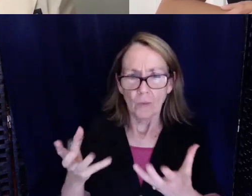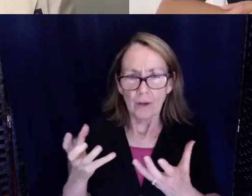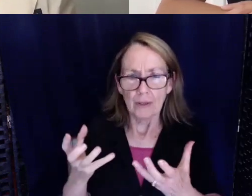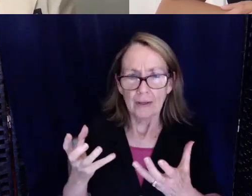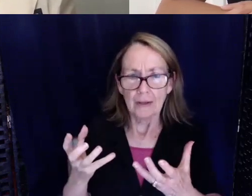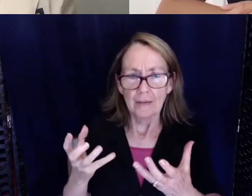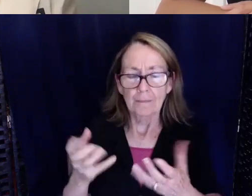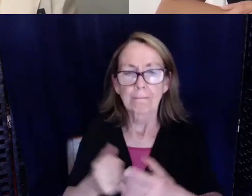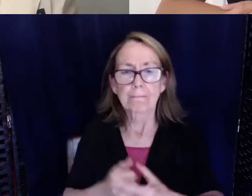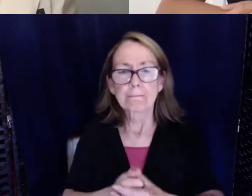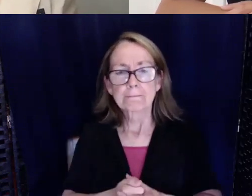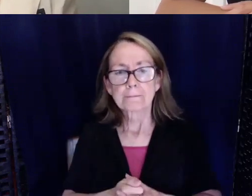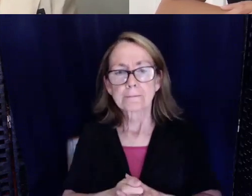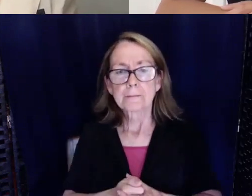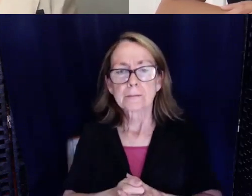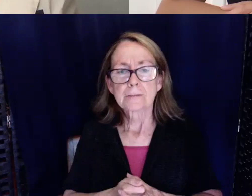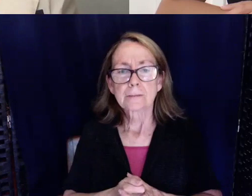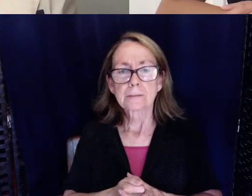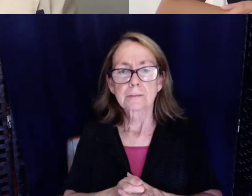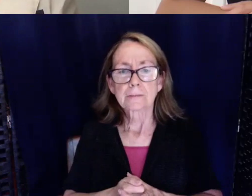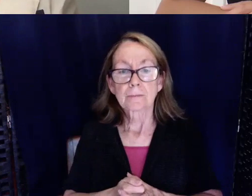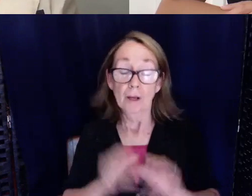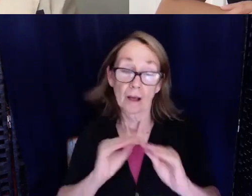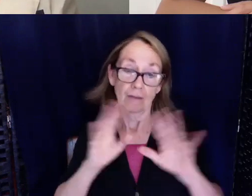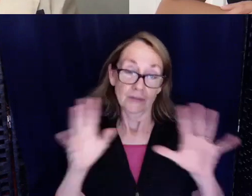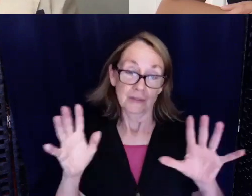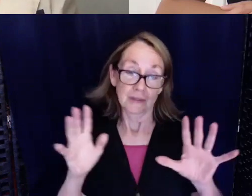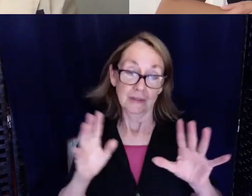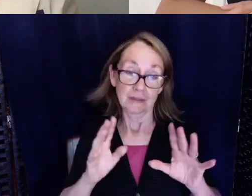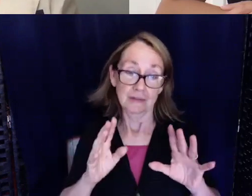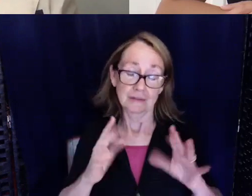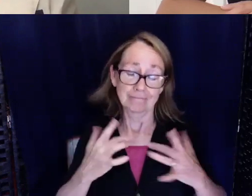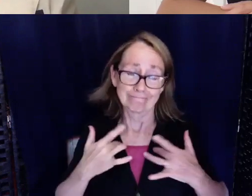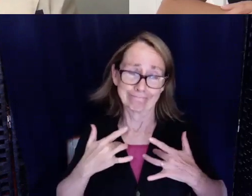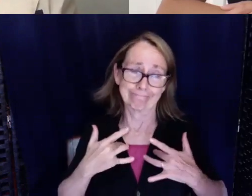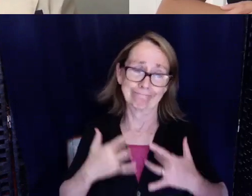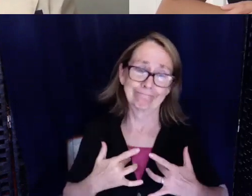And obviously that feels very disheartening, that hurts.